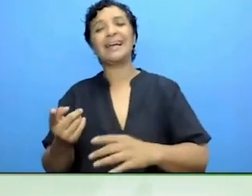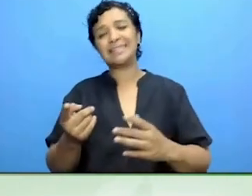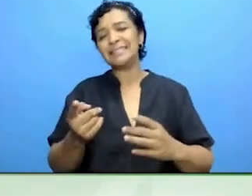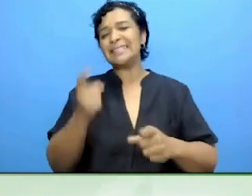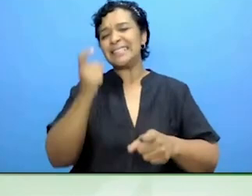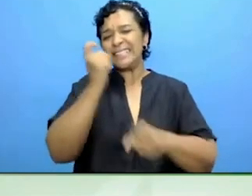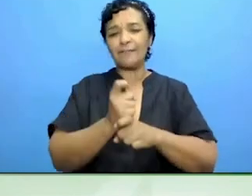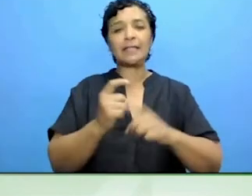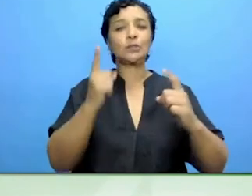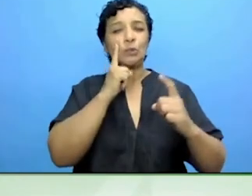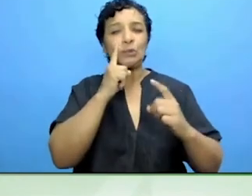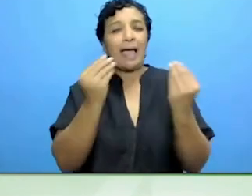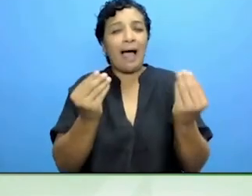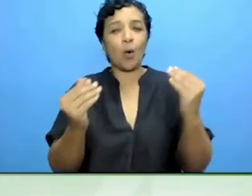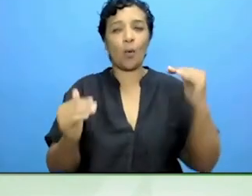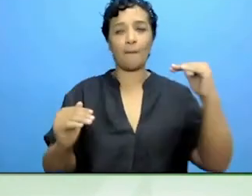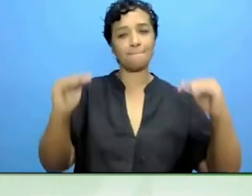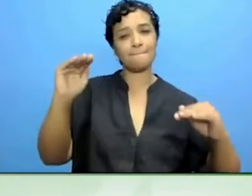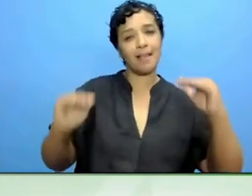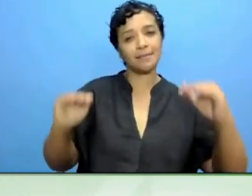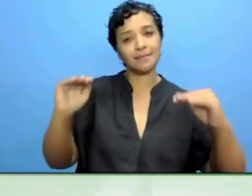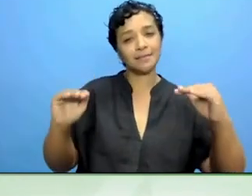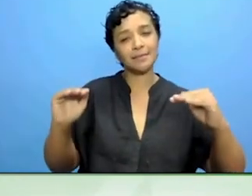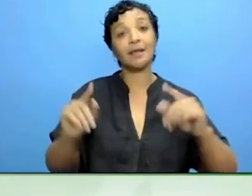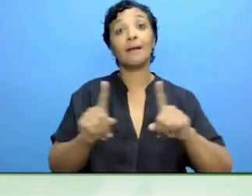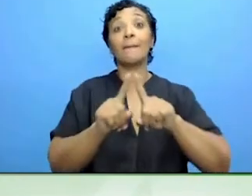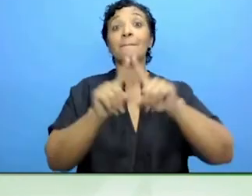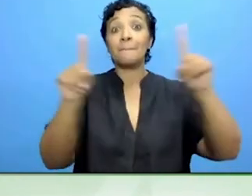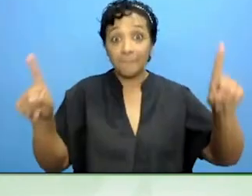I think it is certainly the case that the commission is edging much